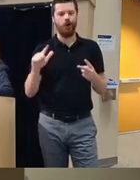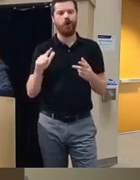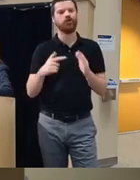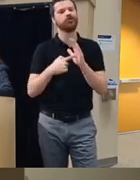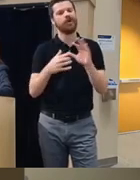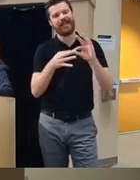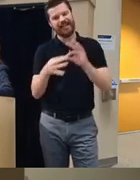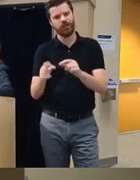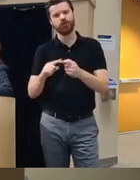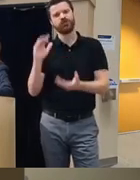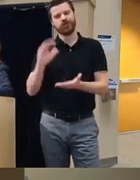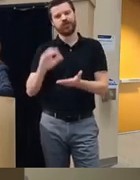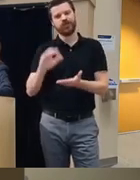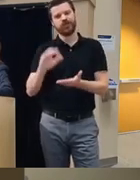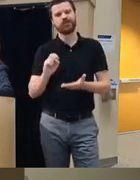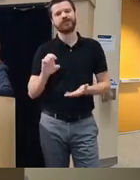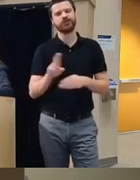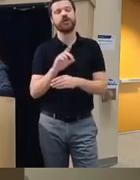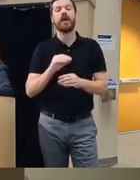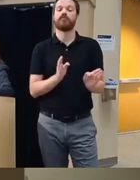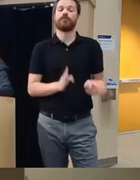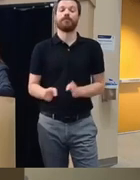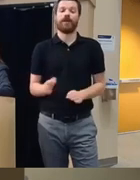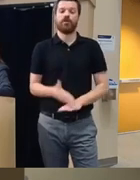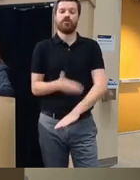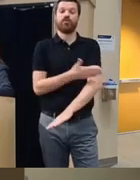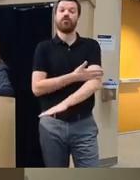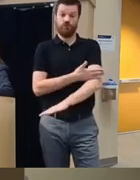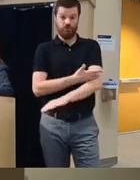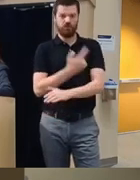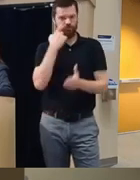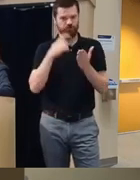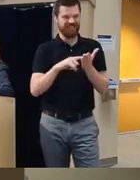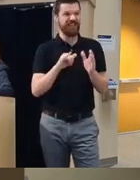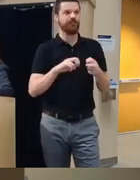substance use and increasing preparedness and recognizing problem behaviors and utilizing